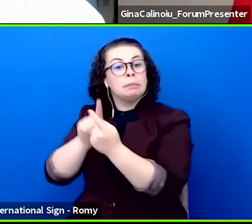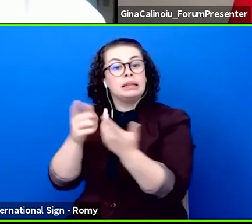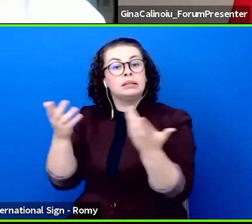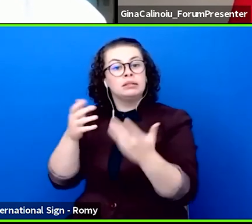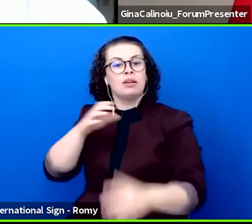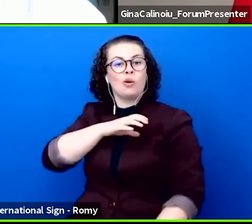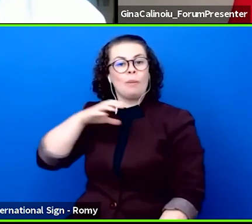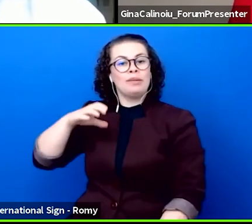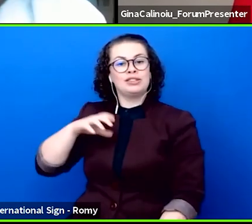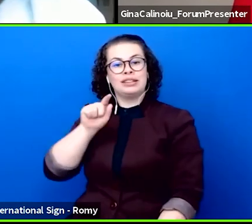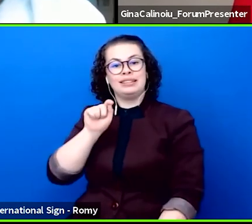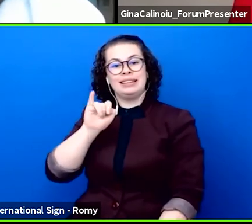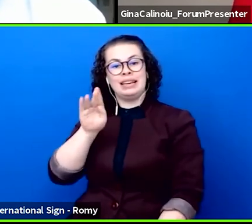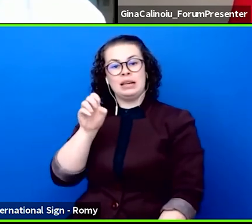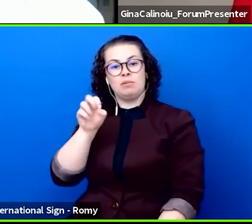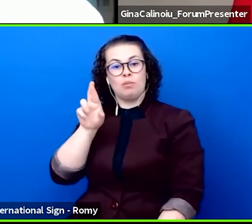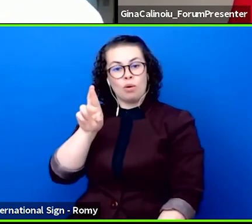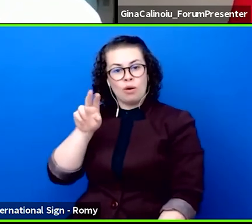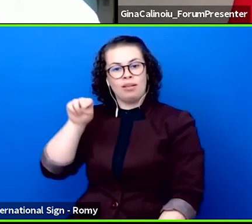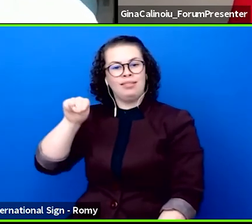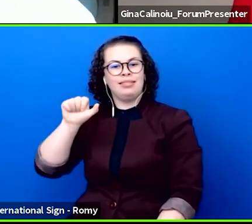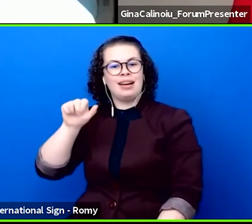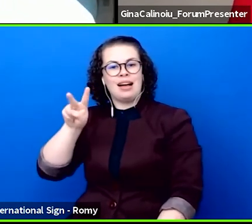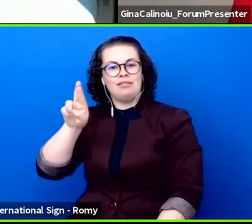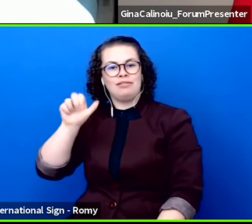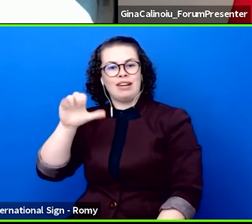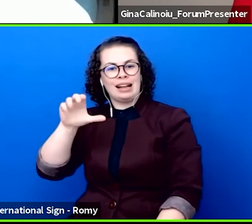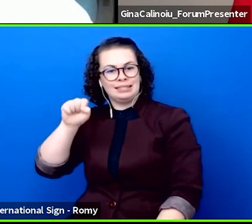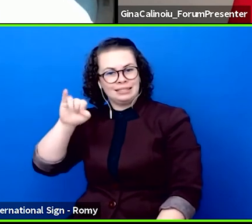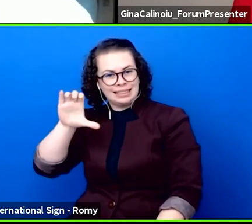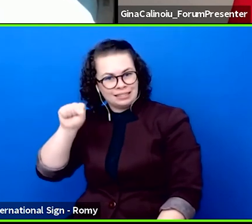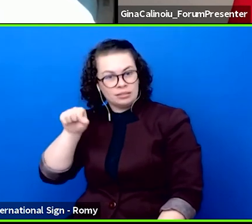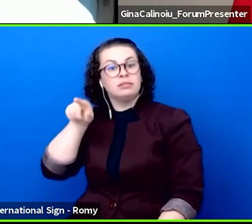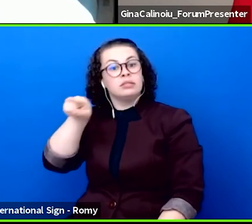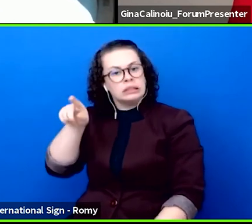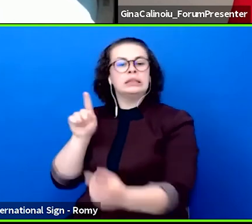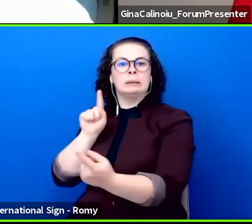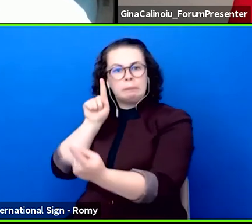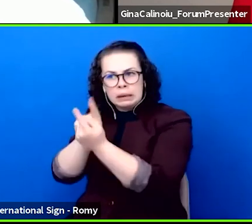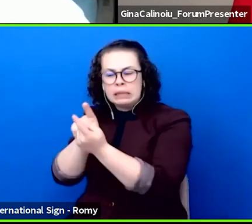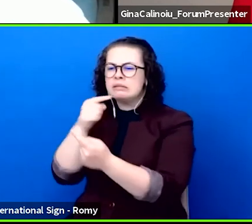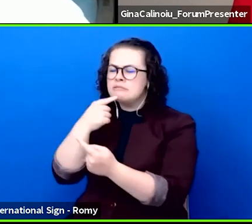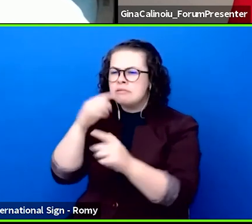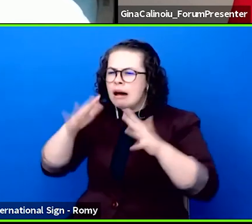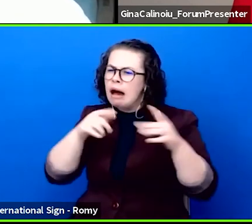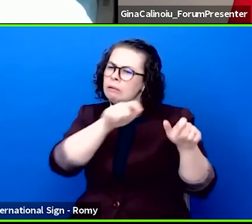fruitful grounds. Quickly other networks joined this idea and first gatherings happened and three